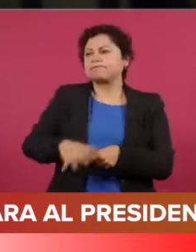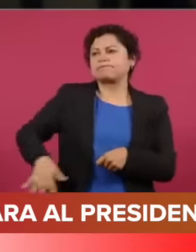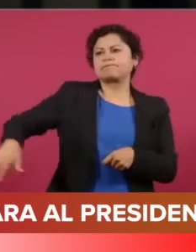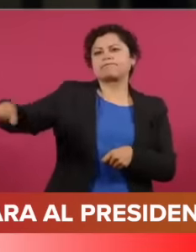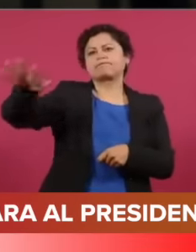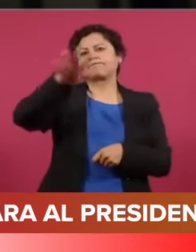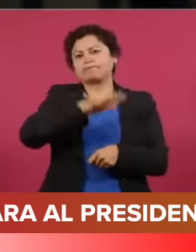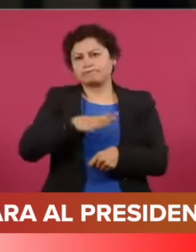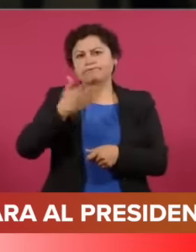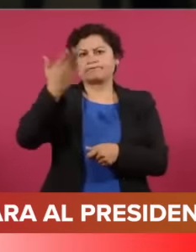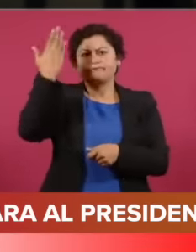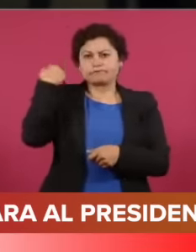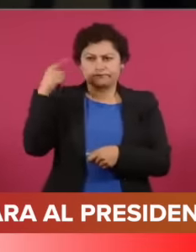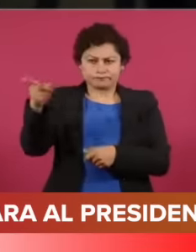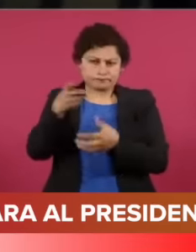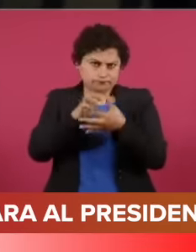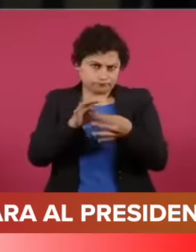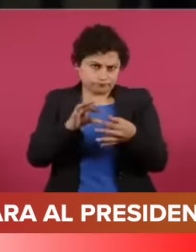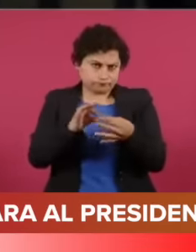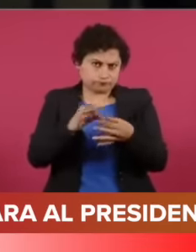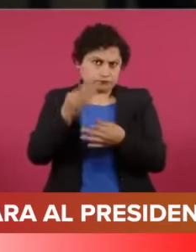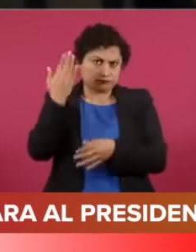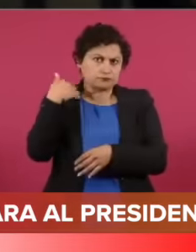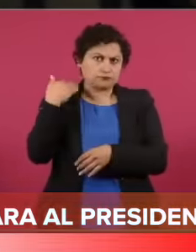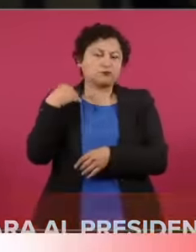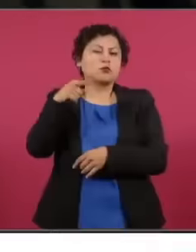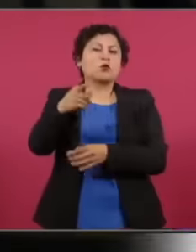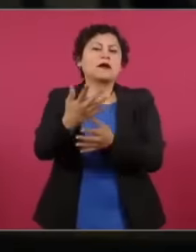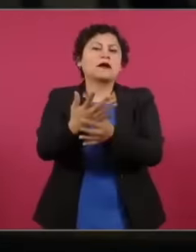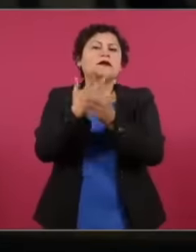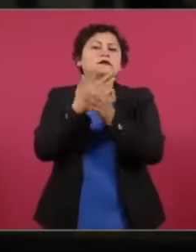among some abuses that you have mentioned well is the sale of land of hectares at